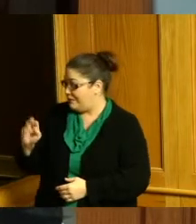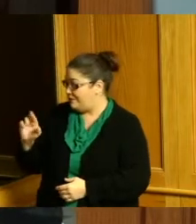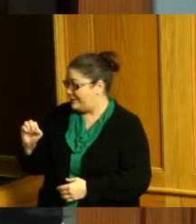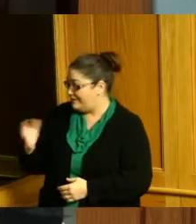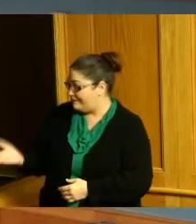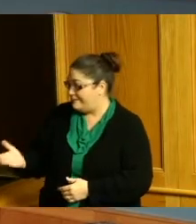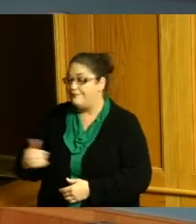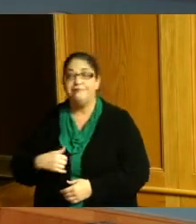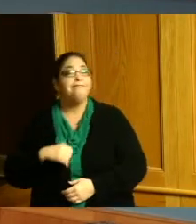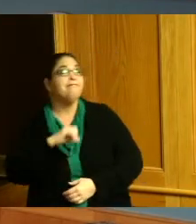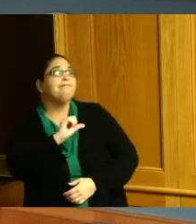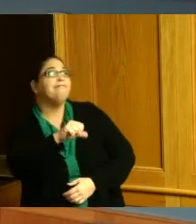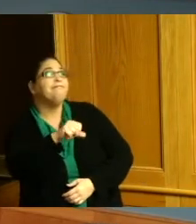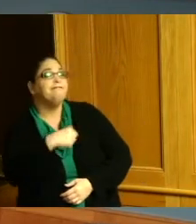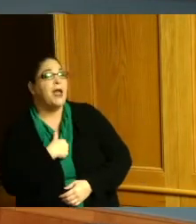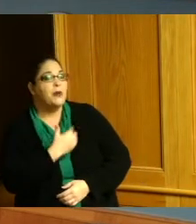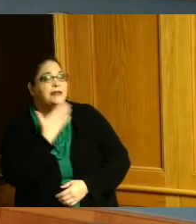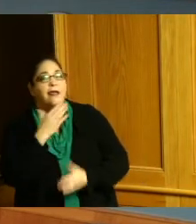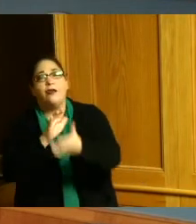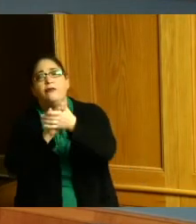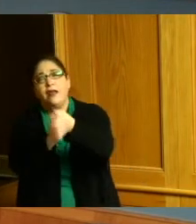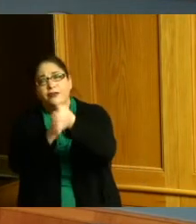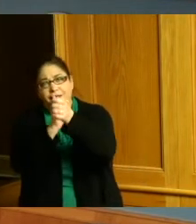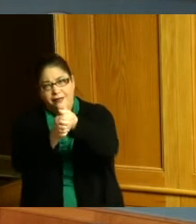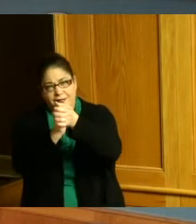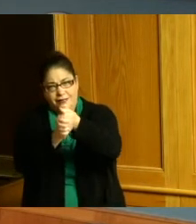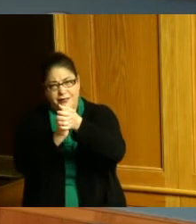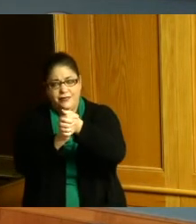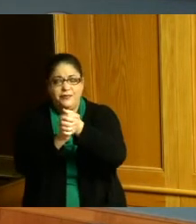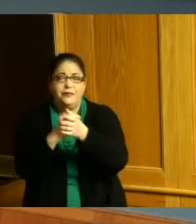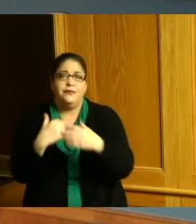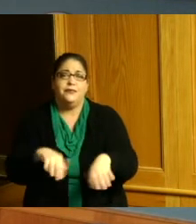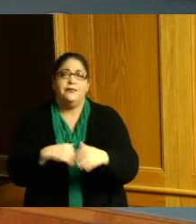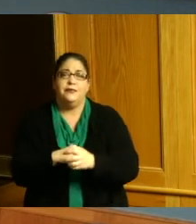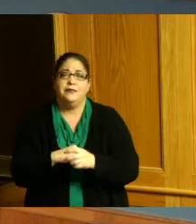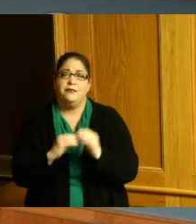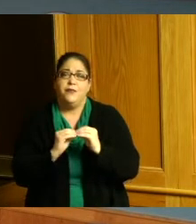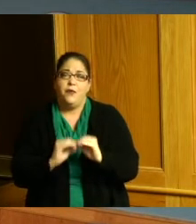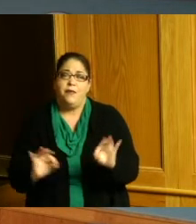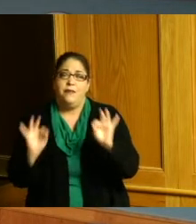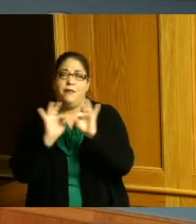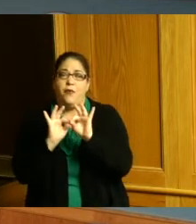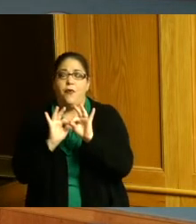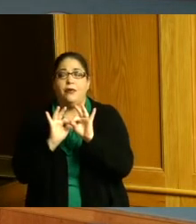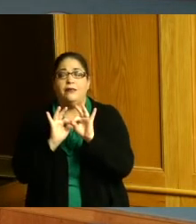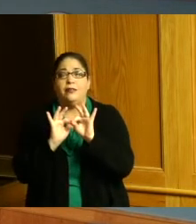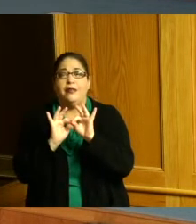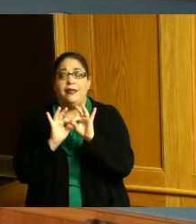yes I just want to say congratulations more importantly I just want to say thank you you